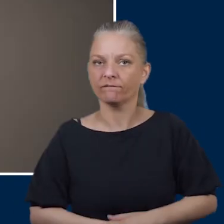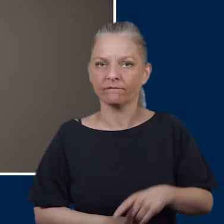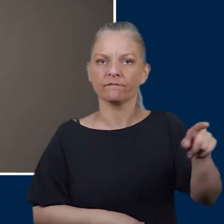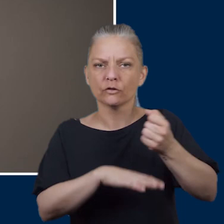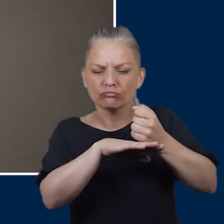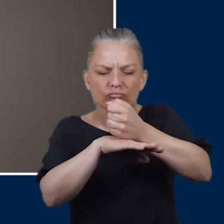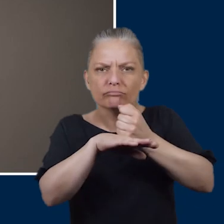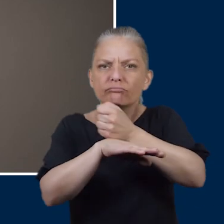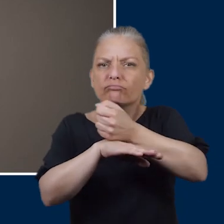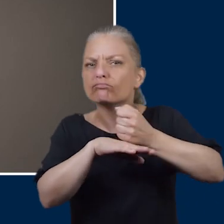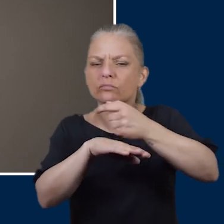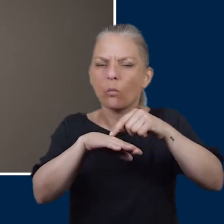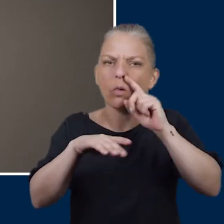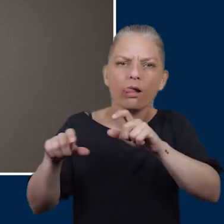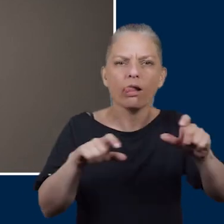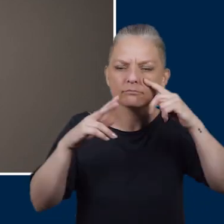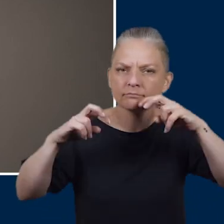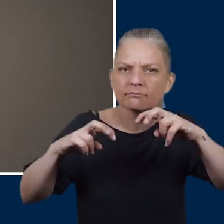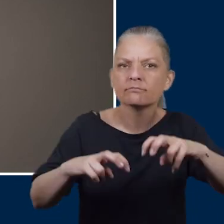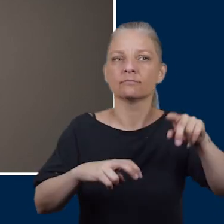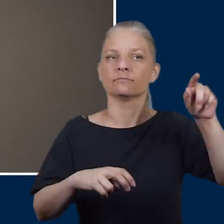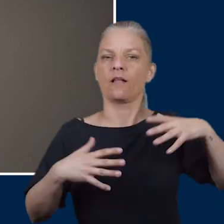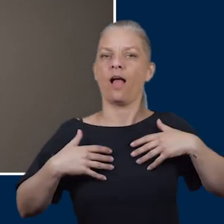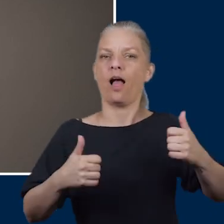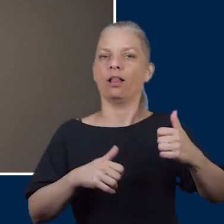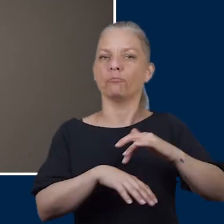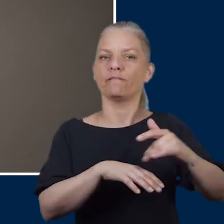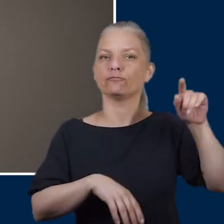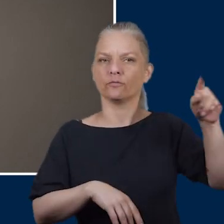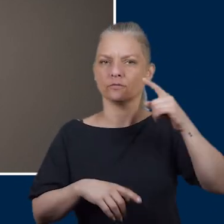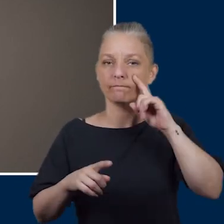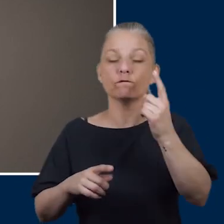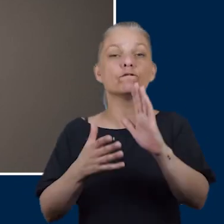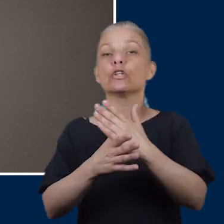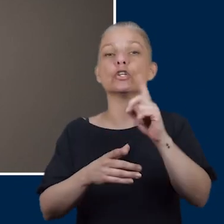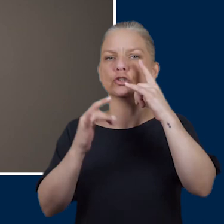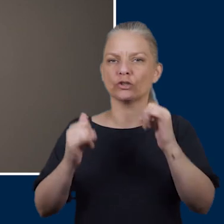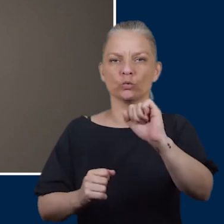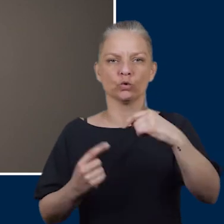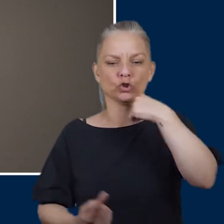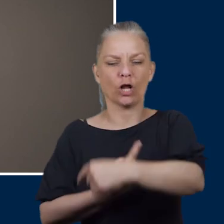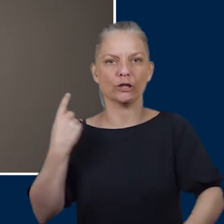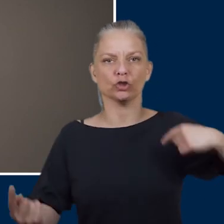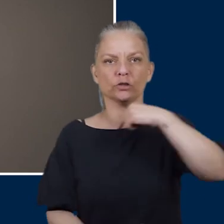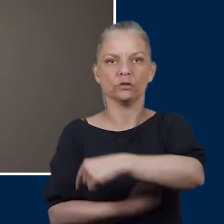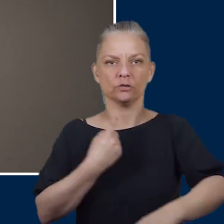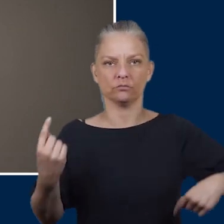The screening will be carried out by a healthcare professional who will firstly check your circulation. This is done by checking the pulses in your feet.